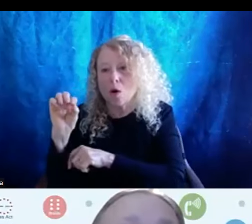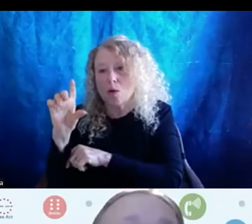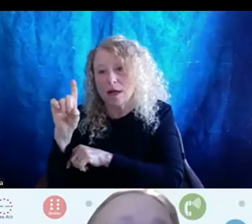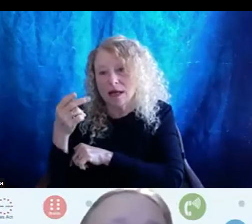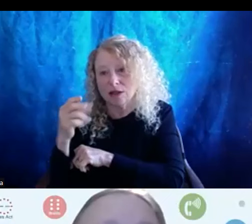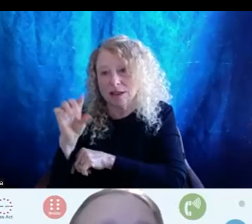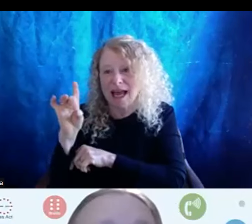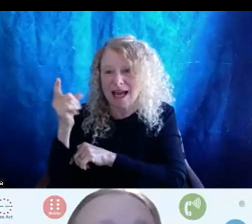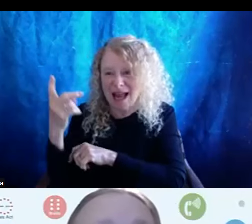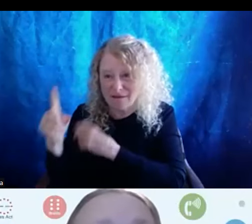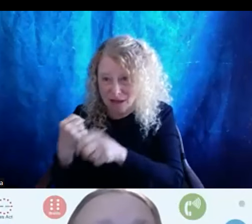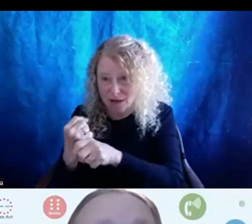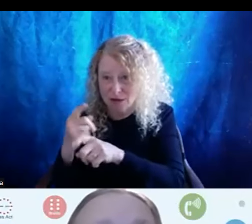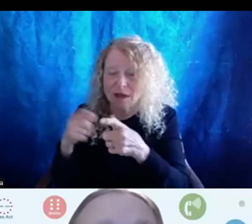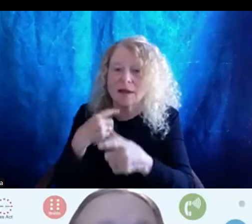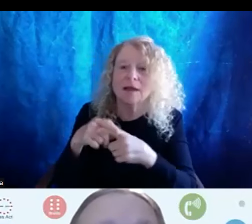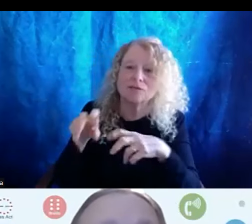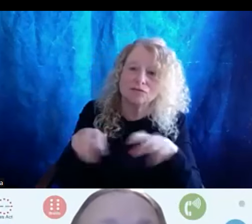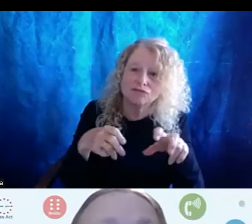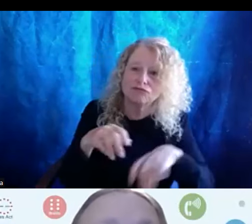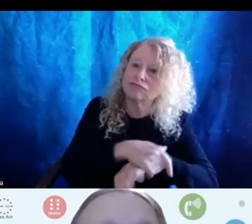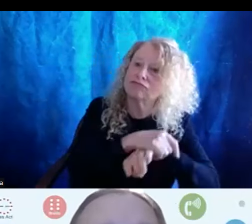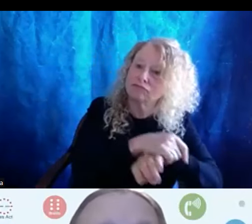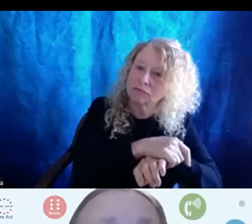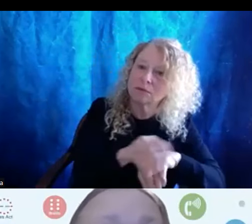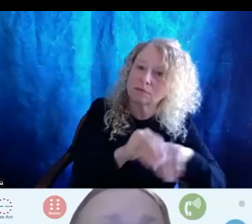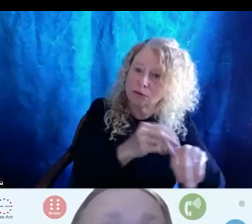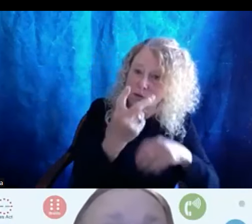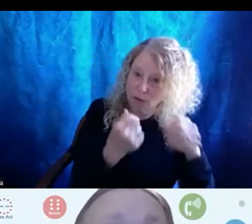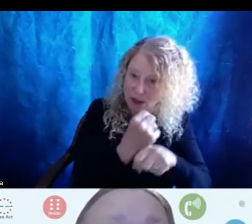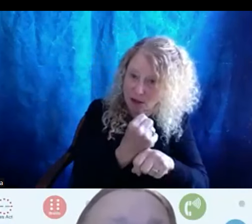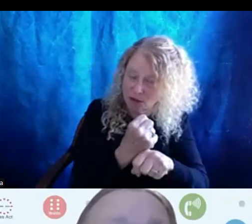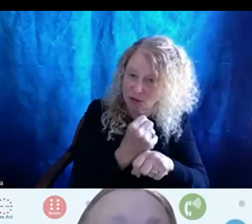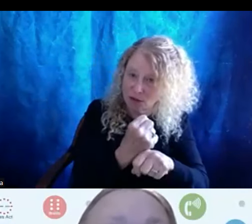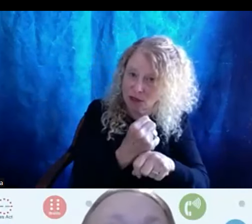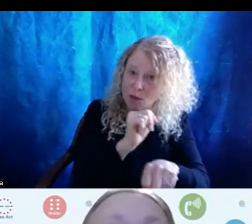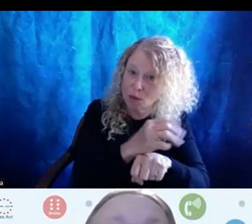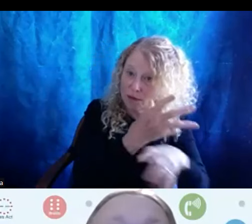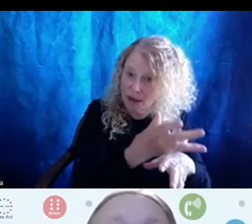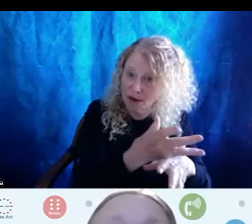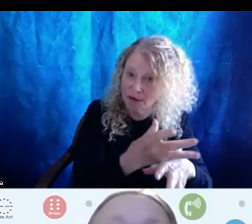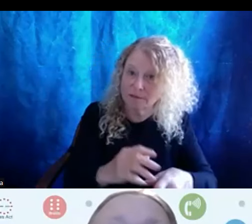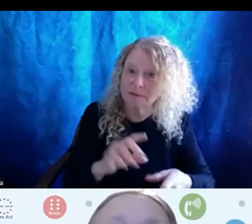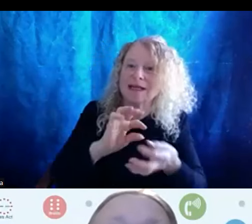I then went to Britain and for three years and ended up working over there. And one of the incredible things